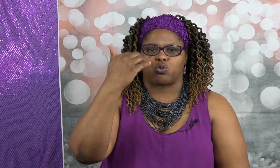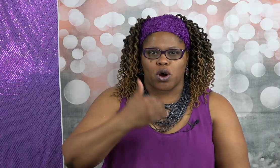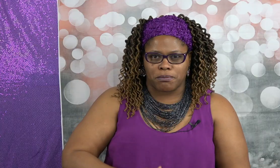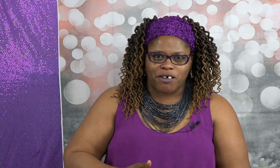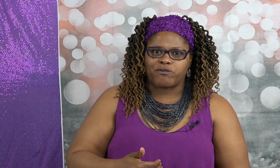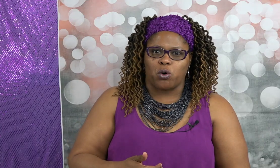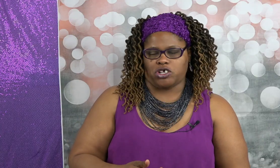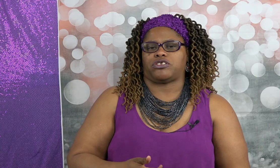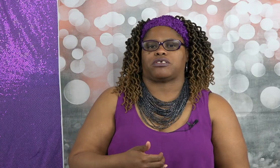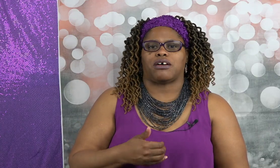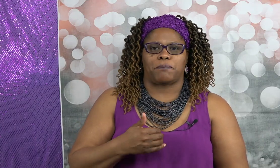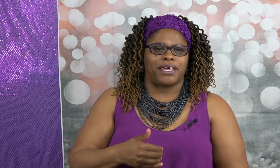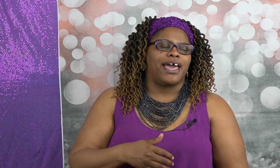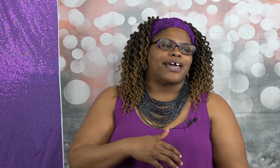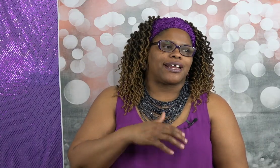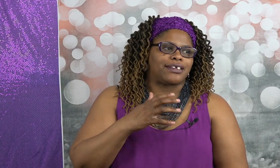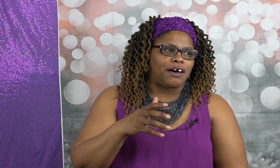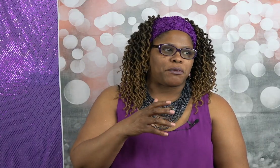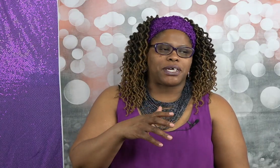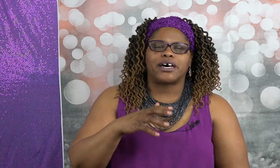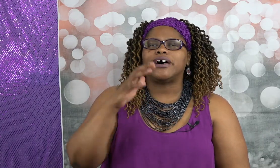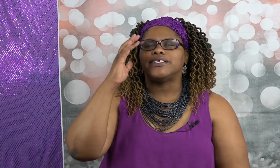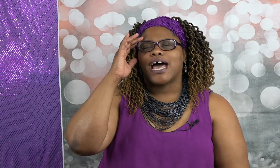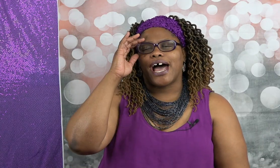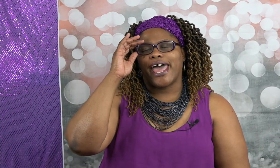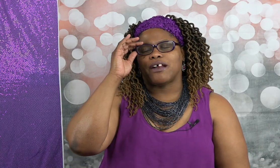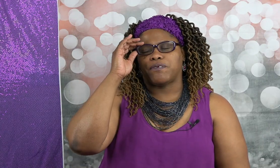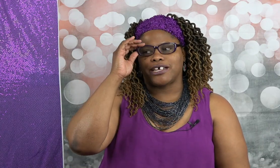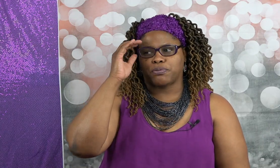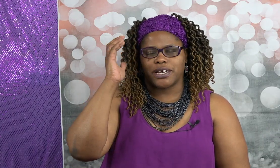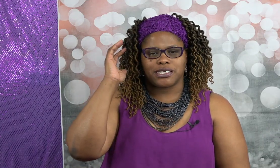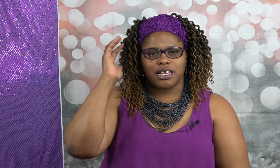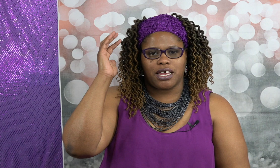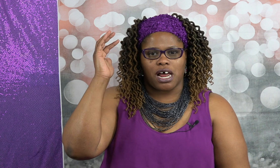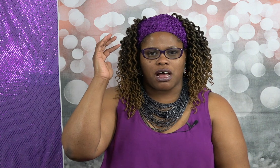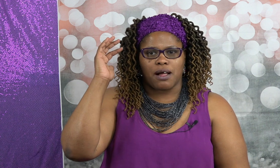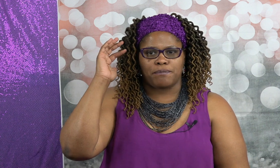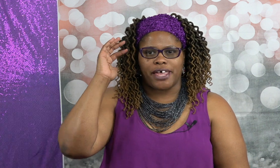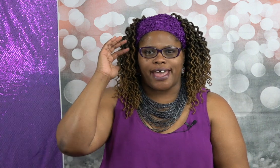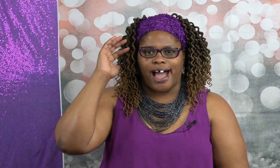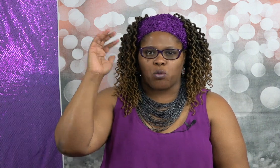what my focus is going to be and I love it because I had a vice president that I